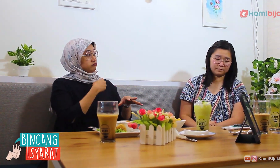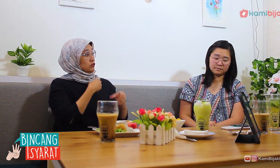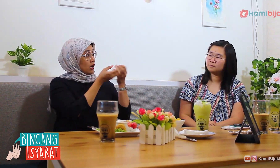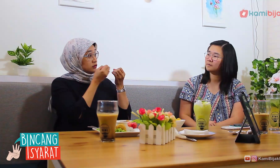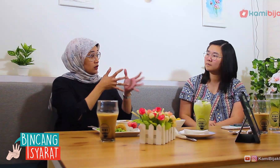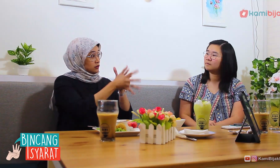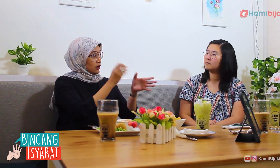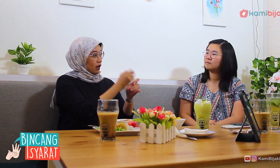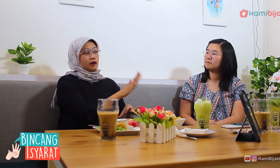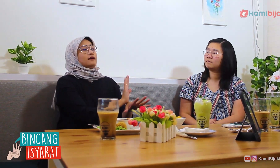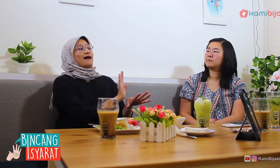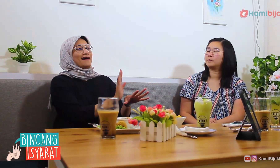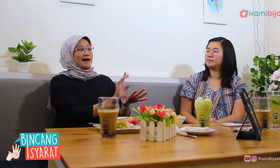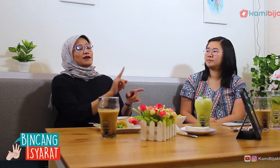I teach? Not.